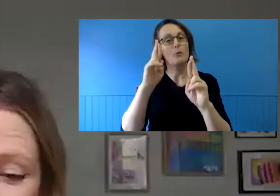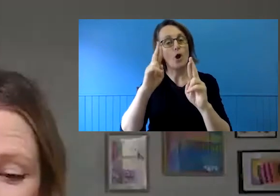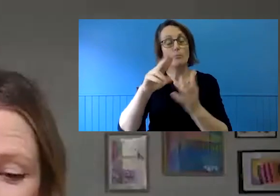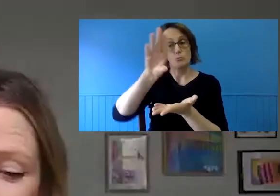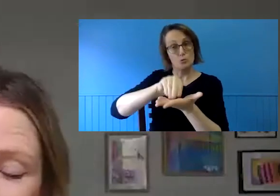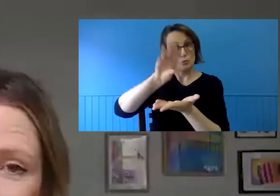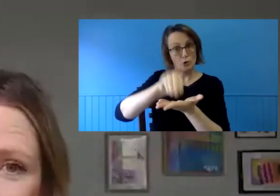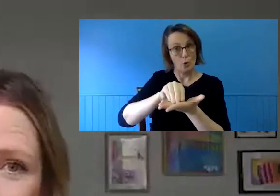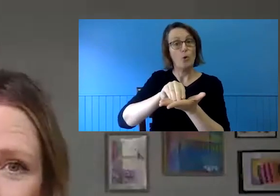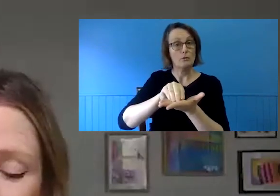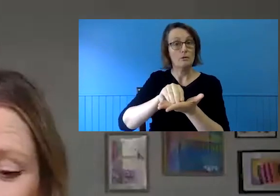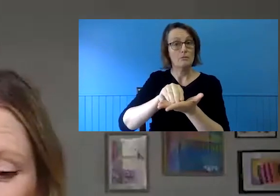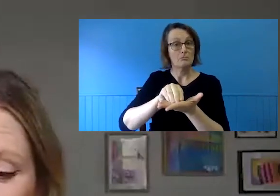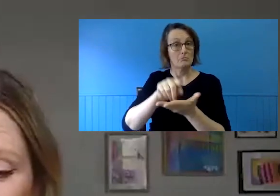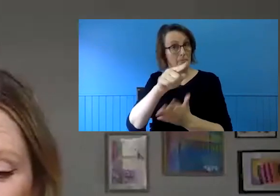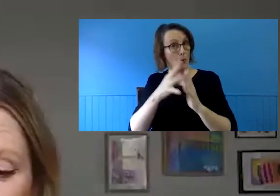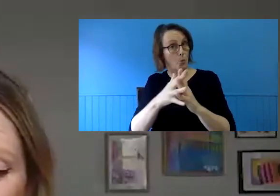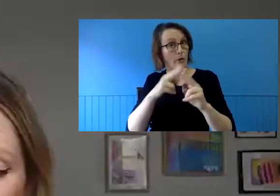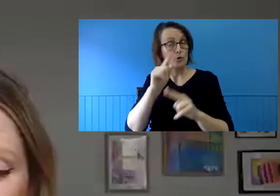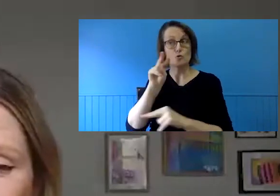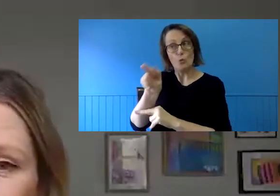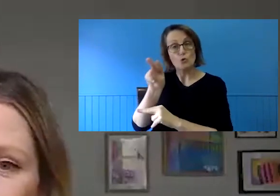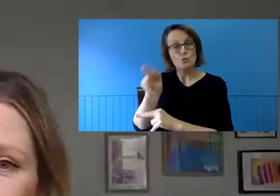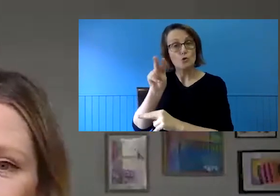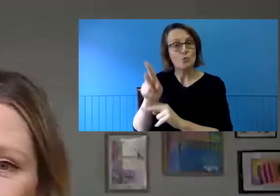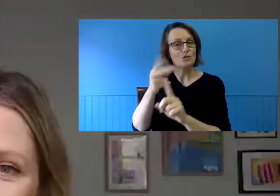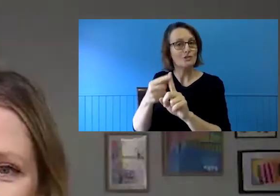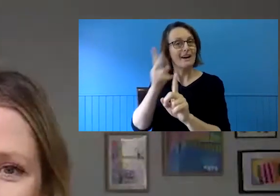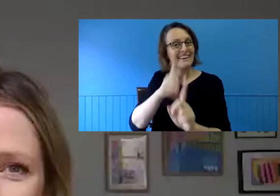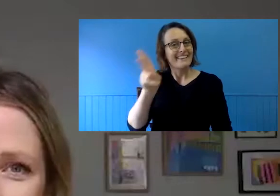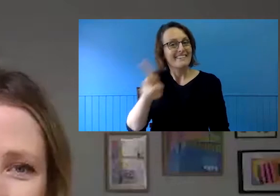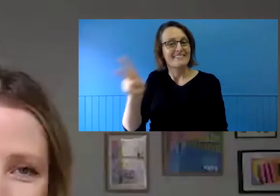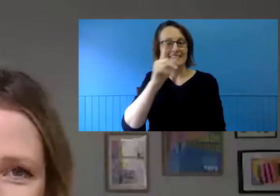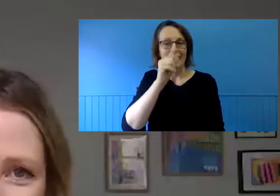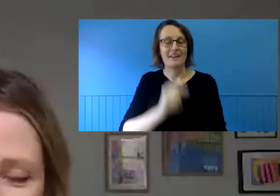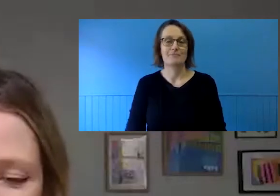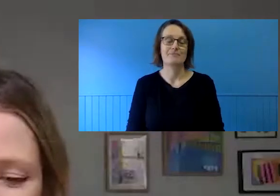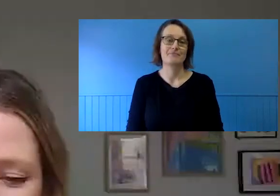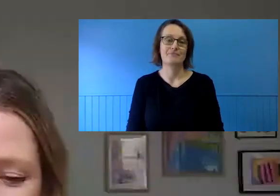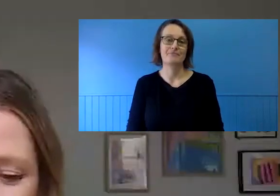hope the recordings of these sessions are useful as we navigate these changing times together.